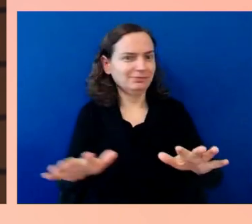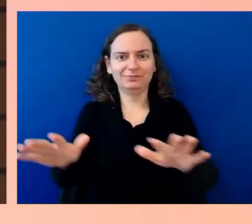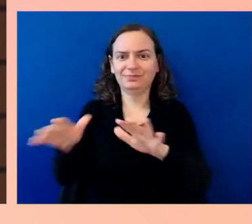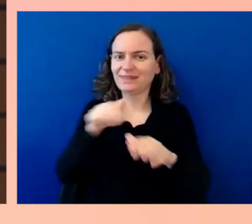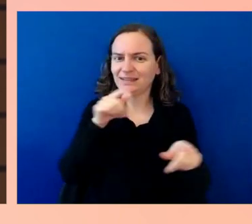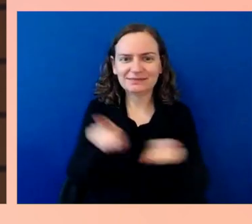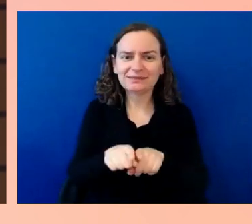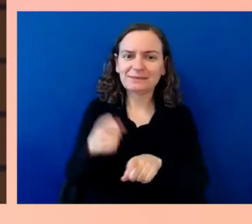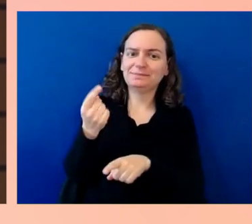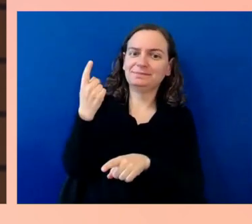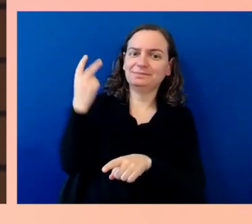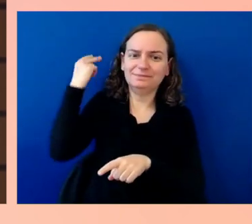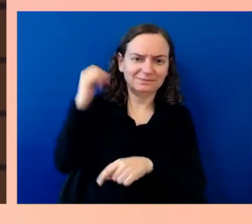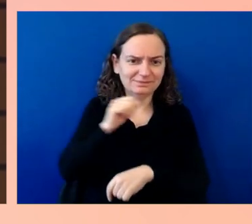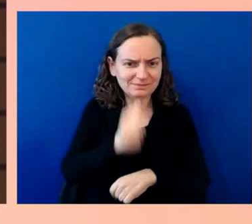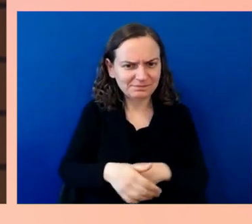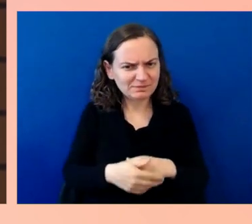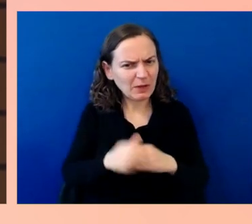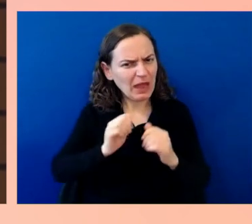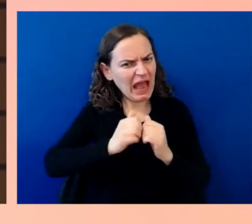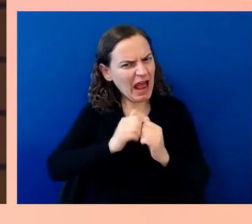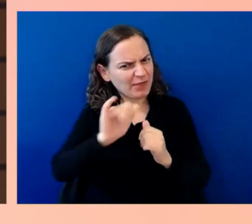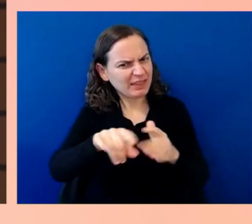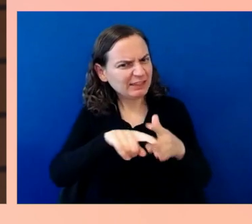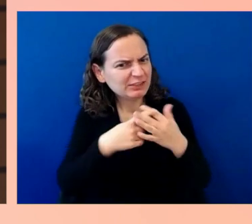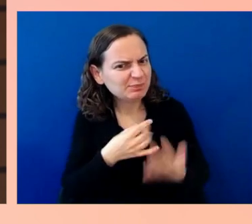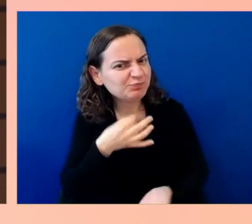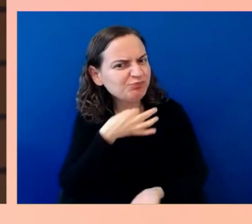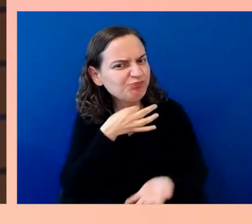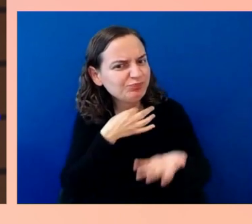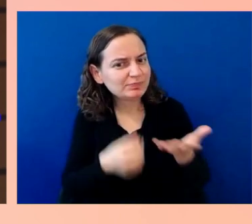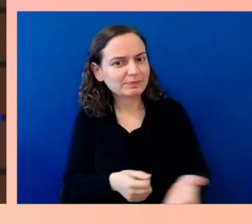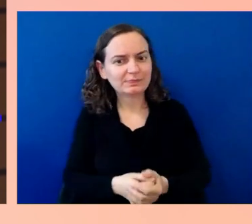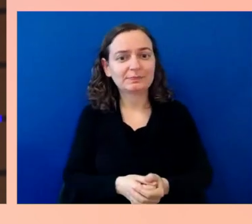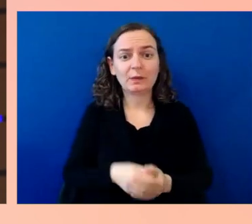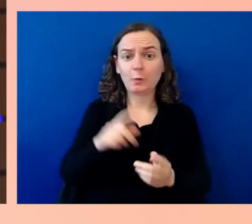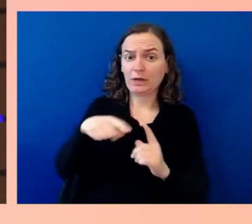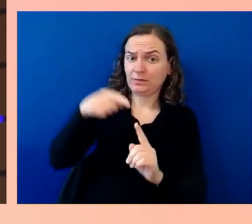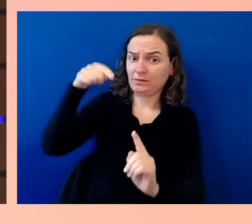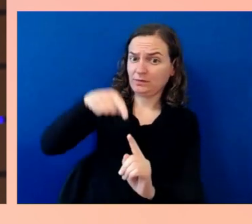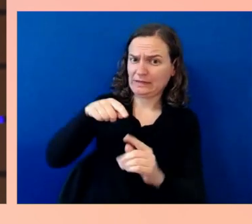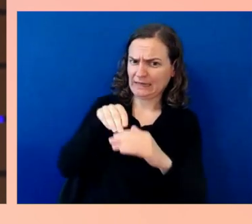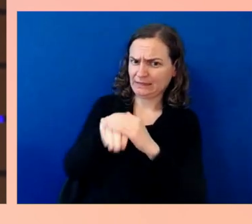at the foundation level of it, I think there's this relationship between three sides of a triangle.